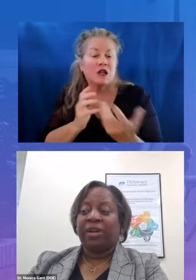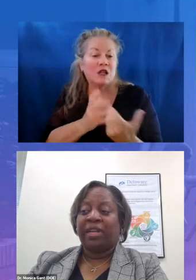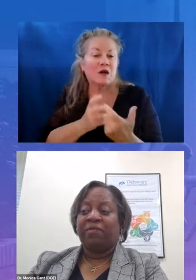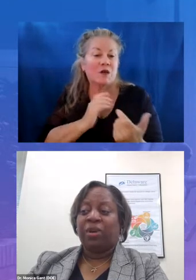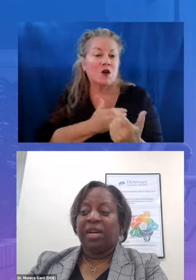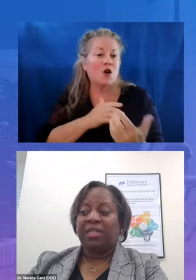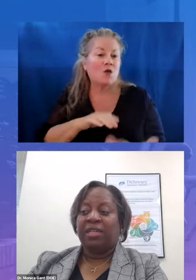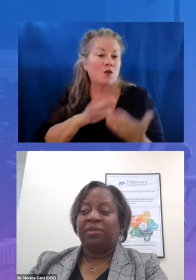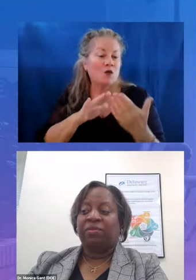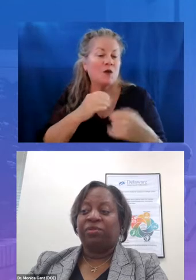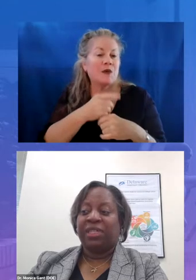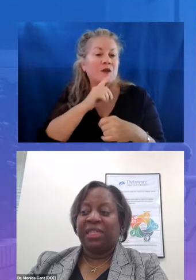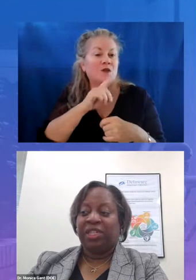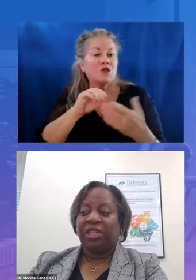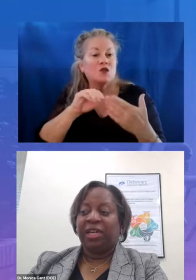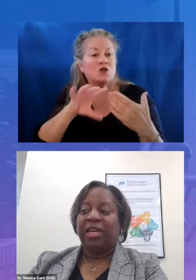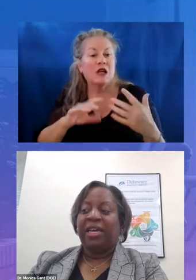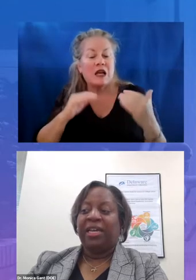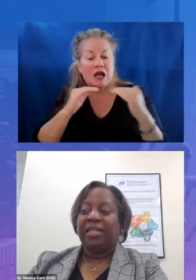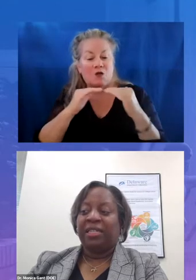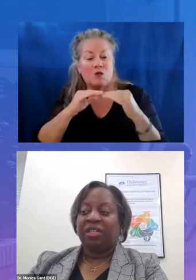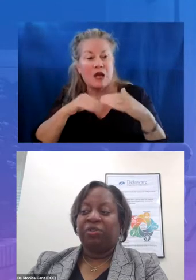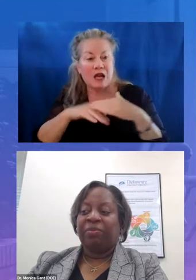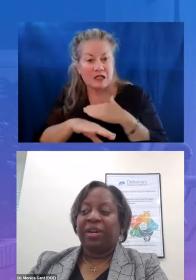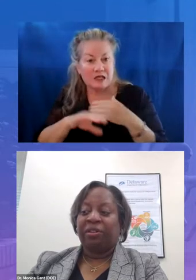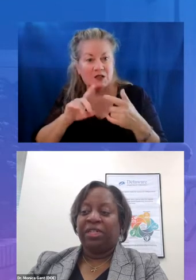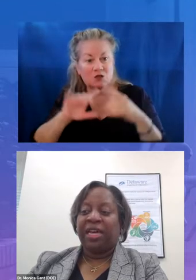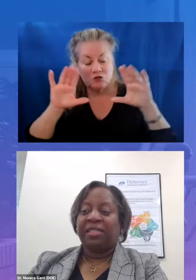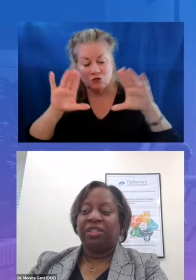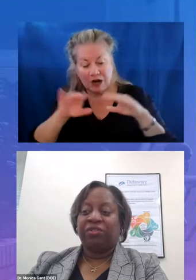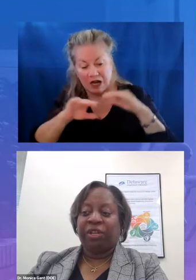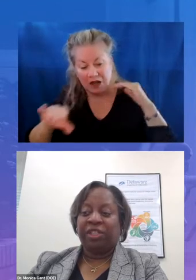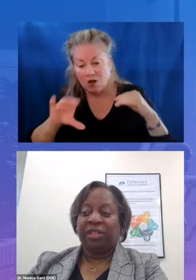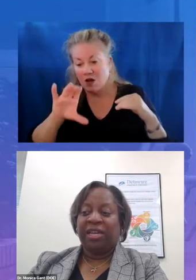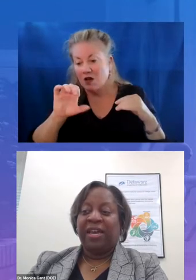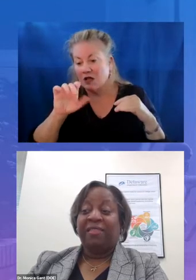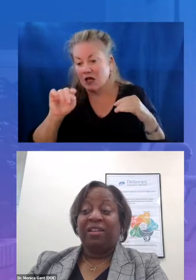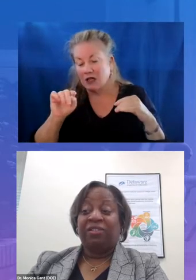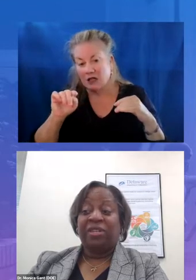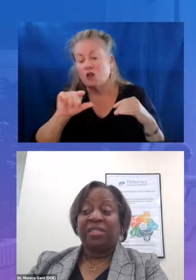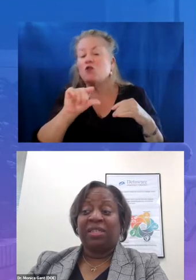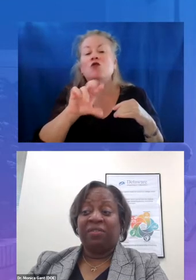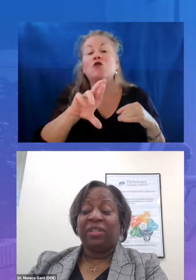level content through strategic and intentional prioritized instruction that addresses unfinished